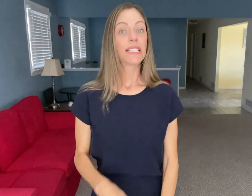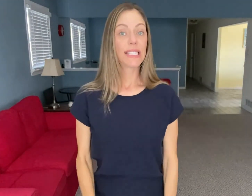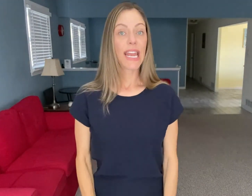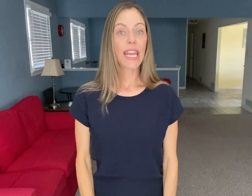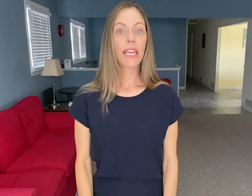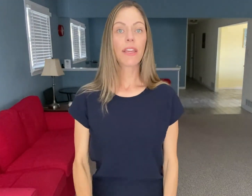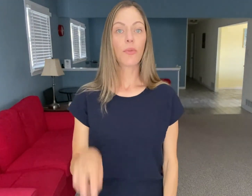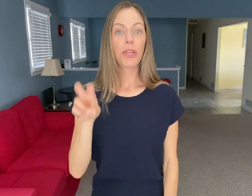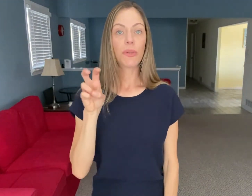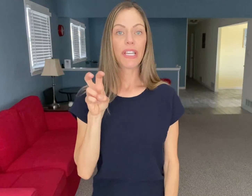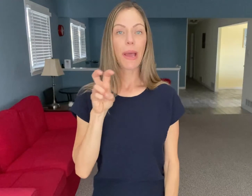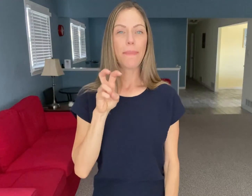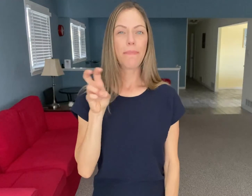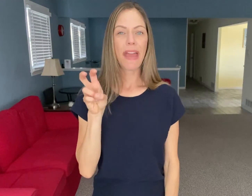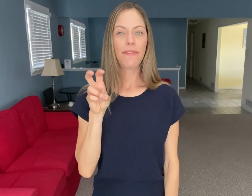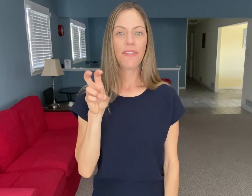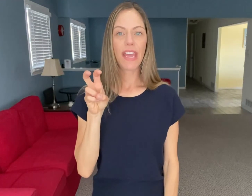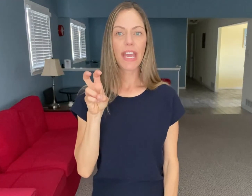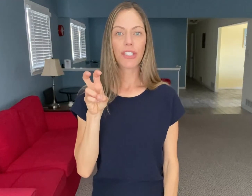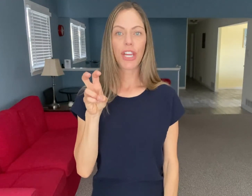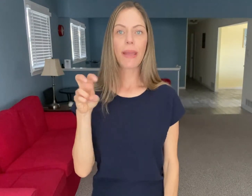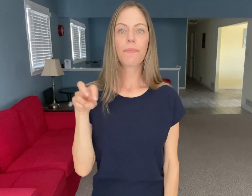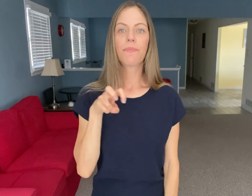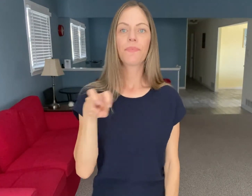SNAKE you'll be using a bent "V" handshape,